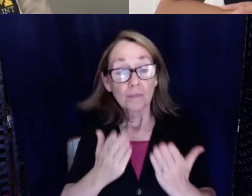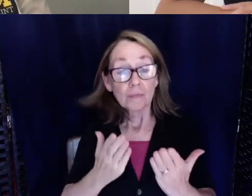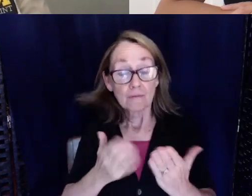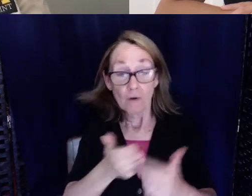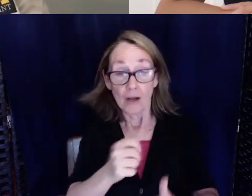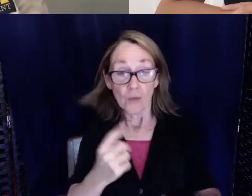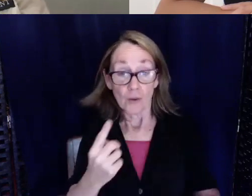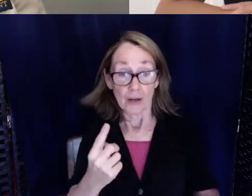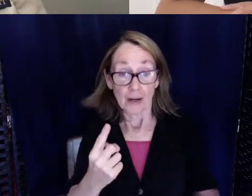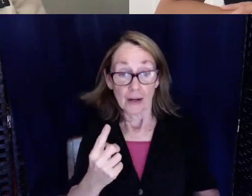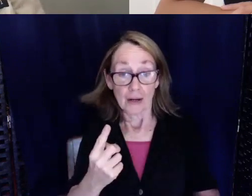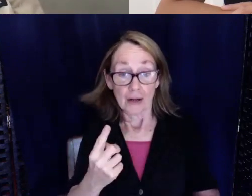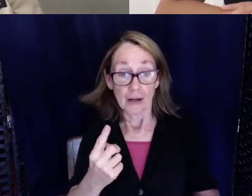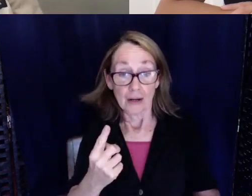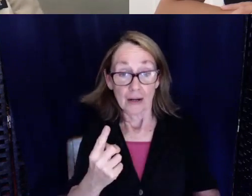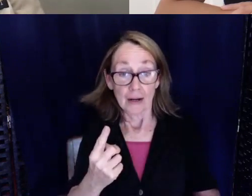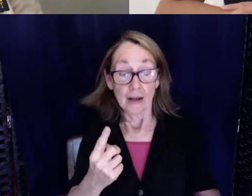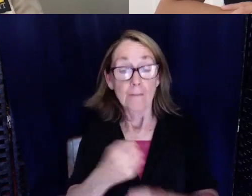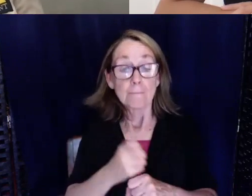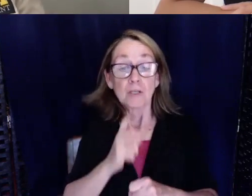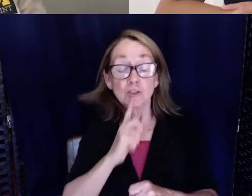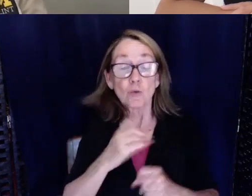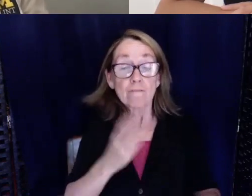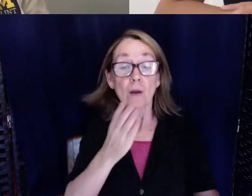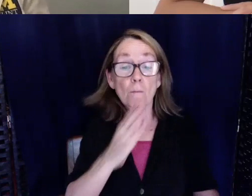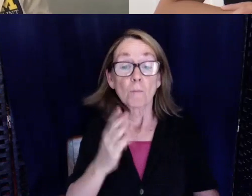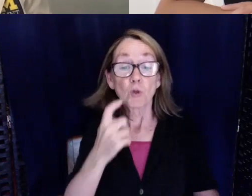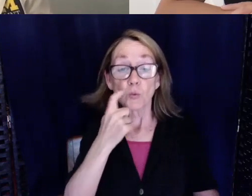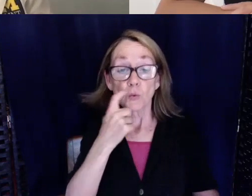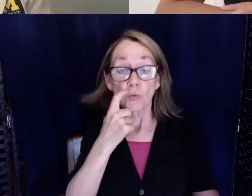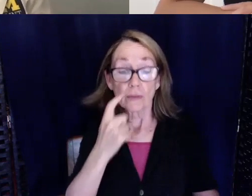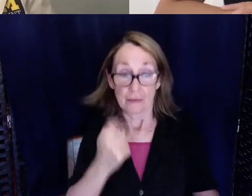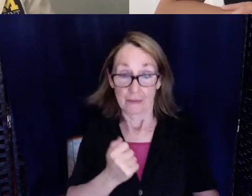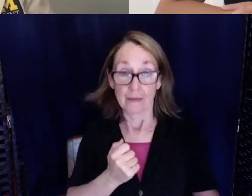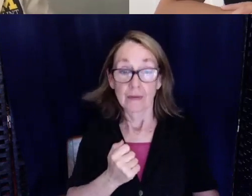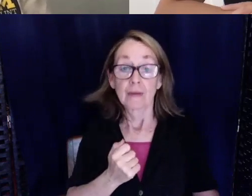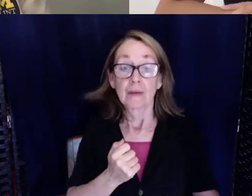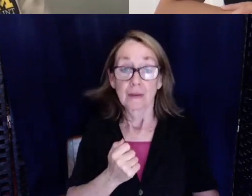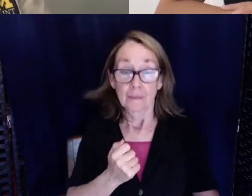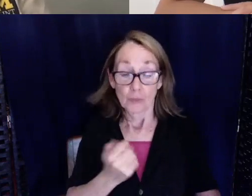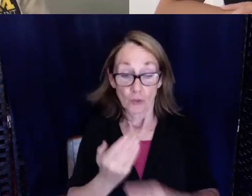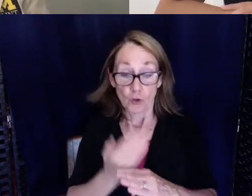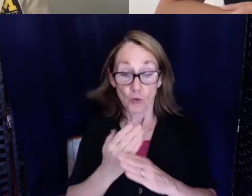hearing aids to make sure that you have bluetooth in the hearing aids because the new stethoscopes that are coming out can be paired